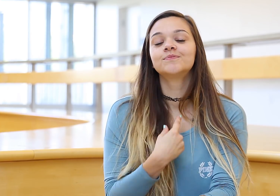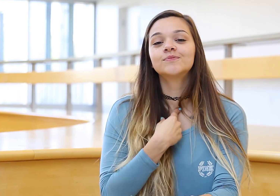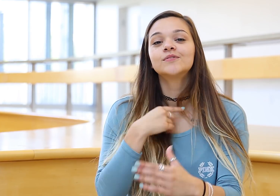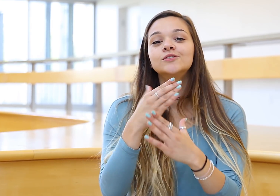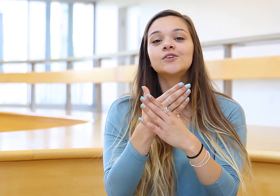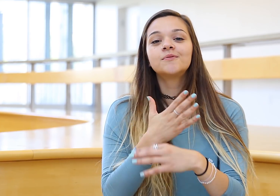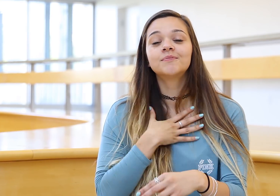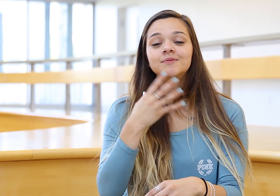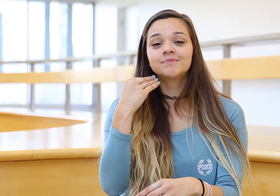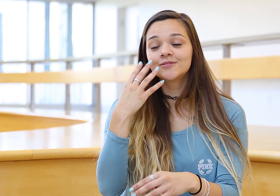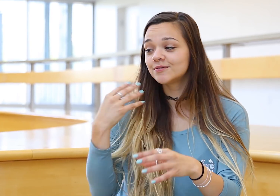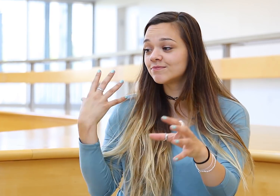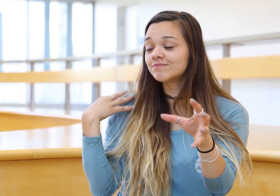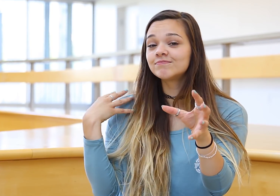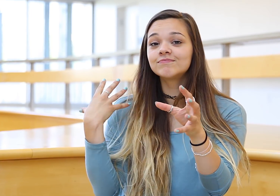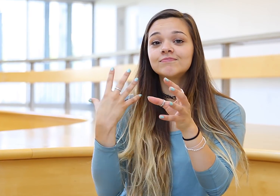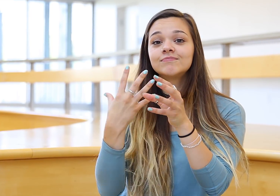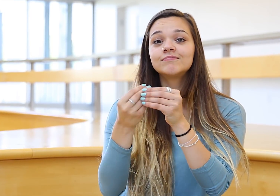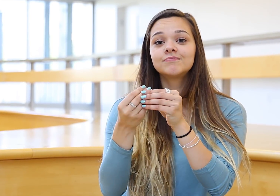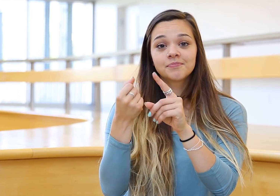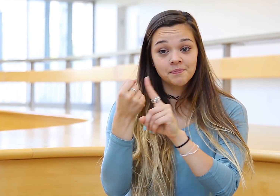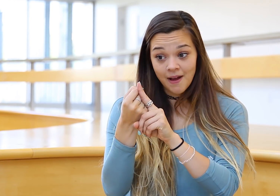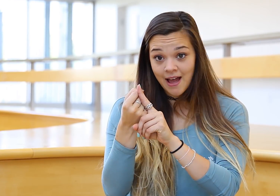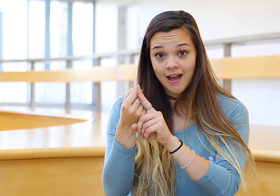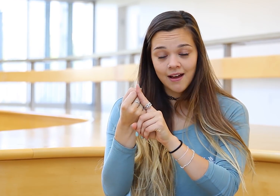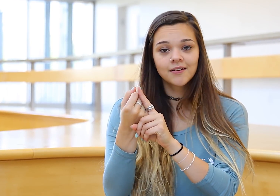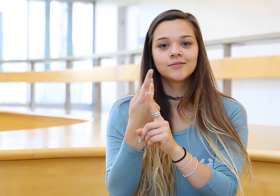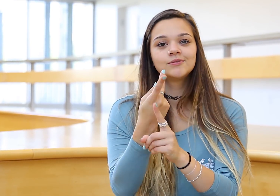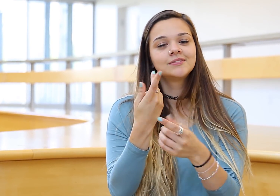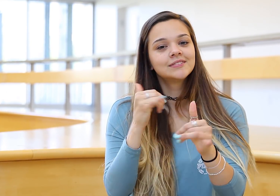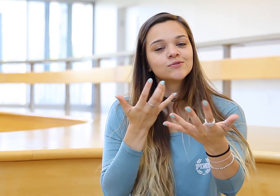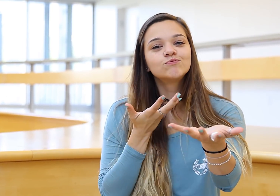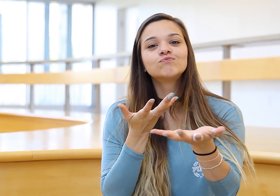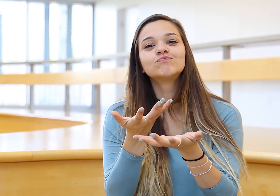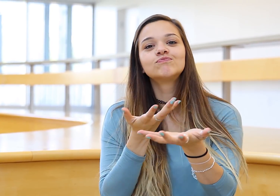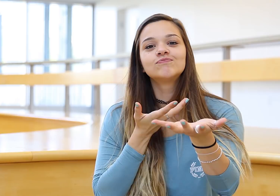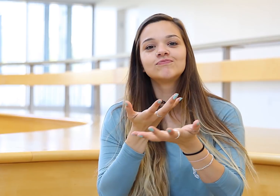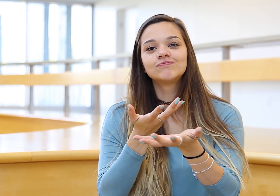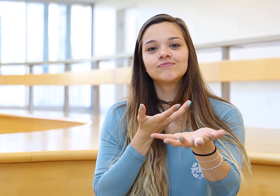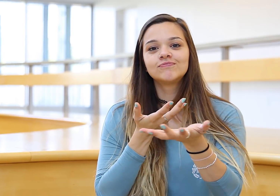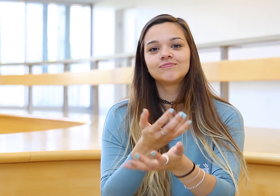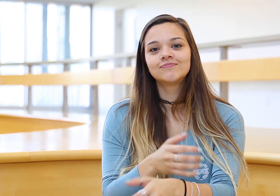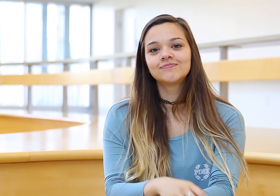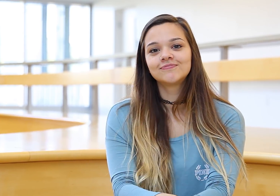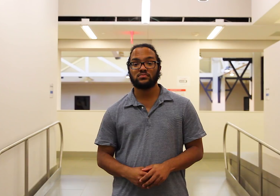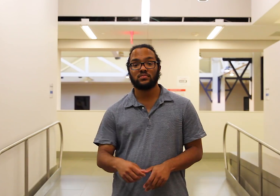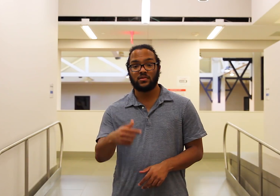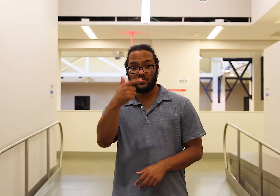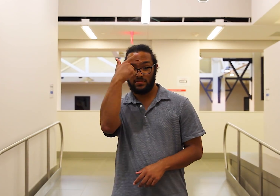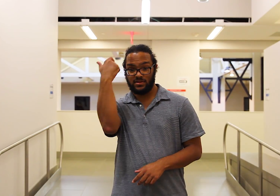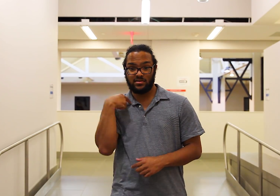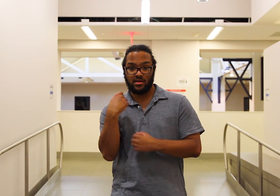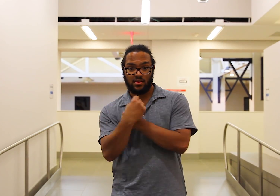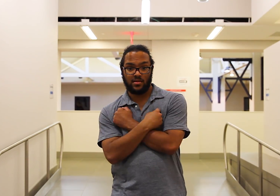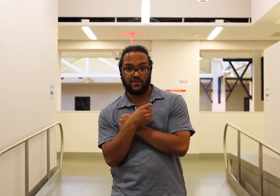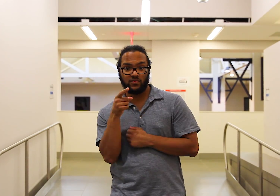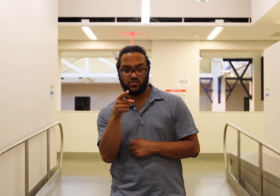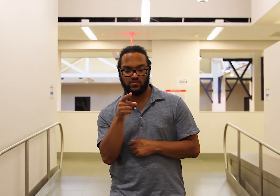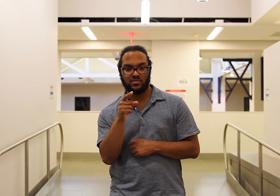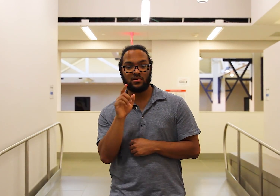I share with you experiences from my past that might affect you and also invite you to share. Because I love you,